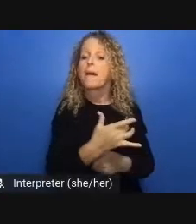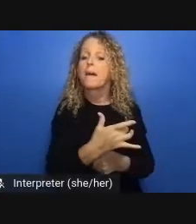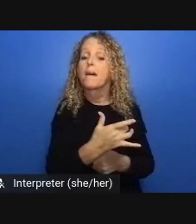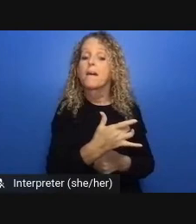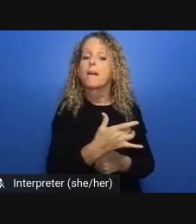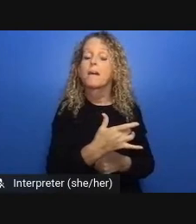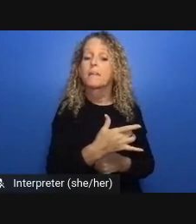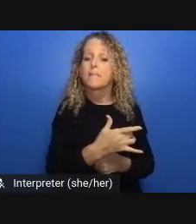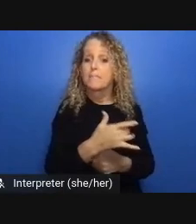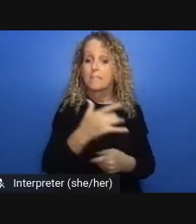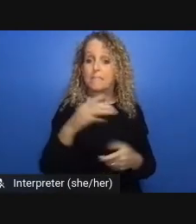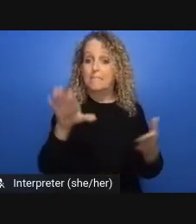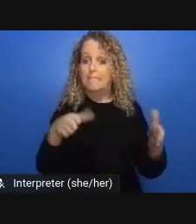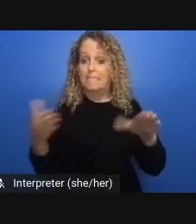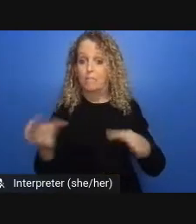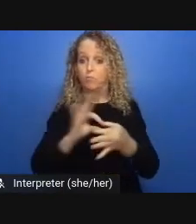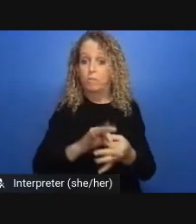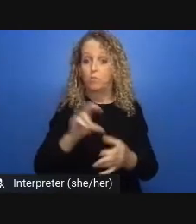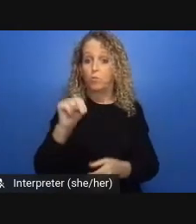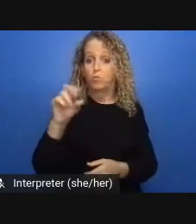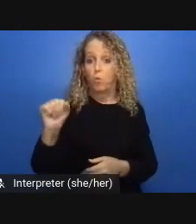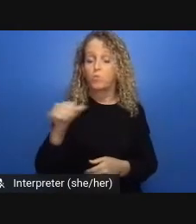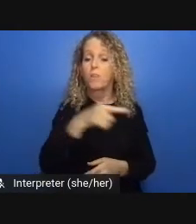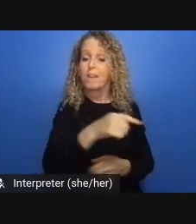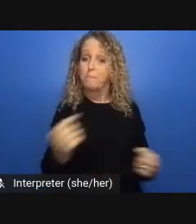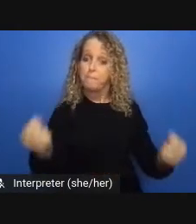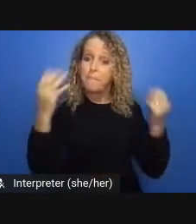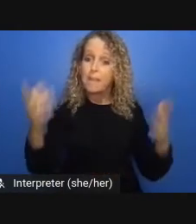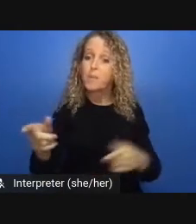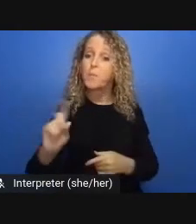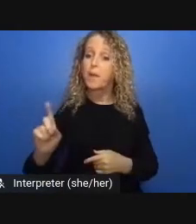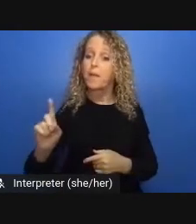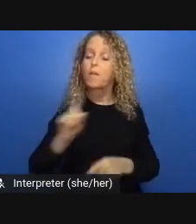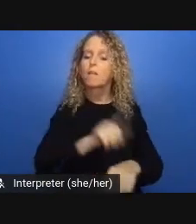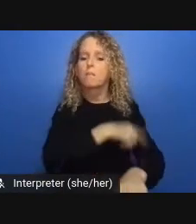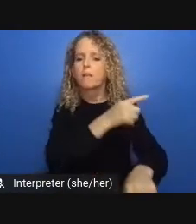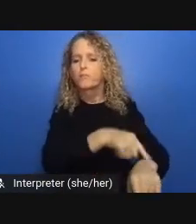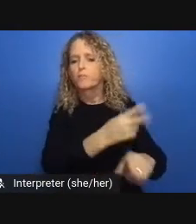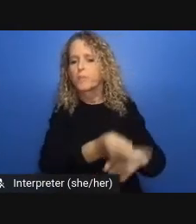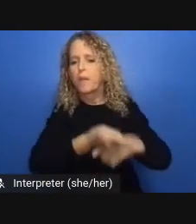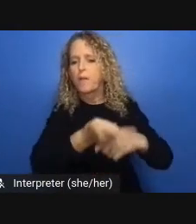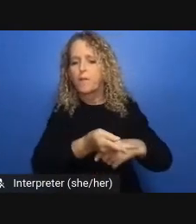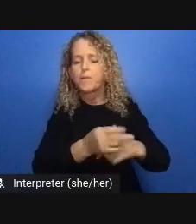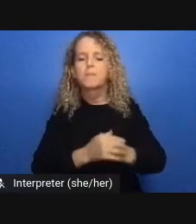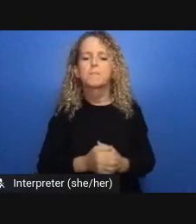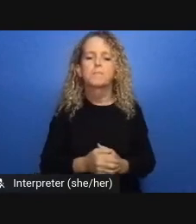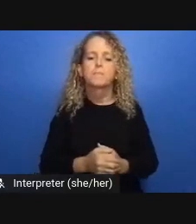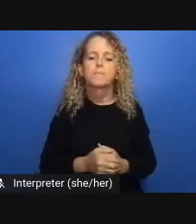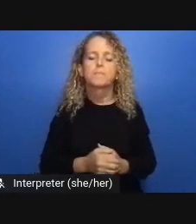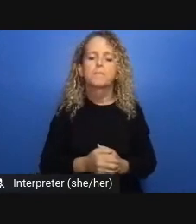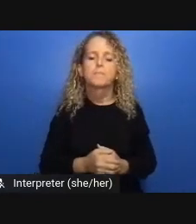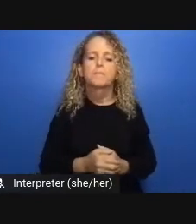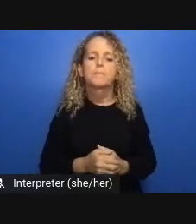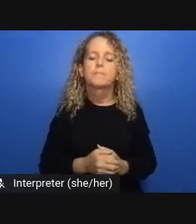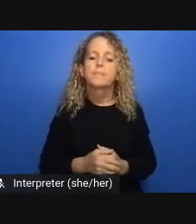000 a month this is a far cry from the cost of incarceration in this province